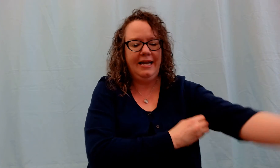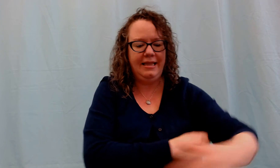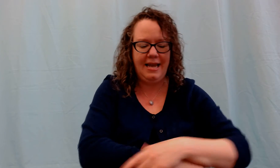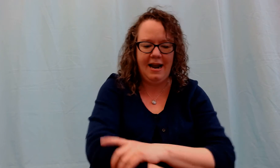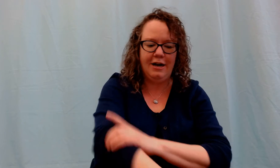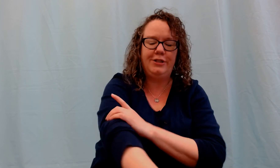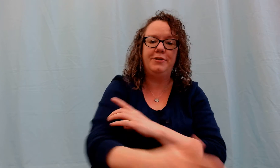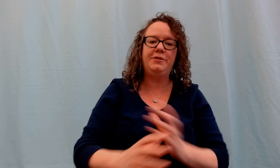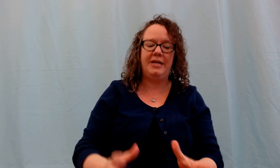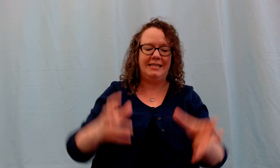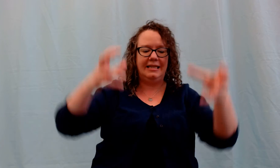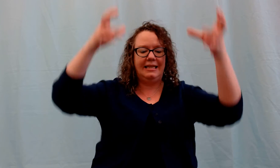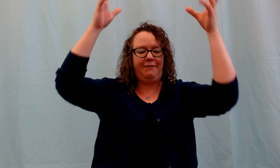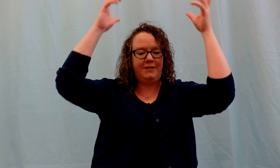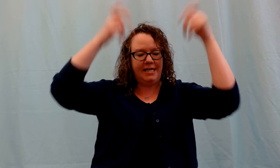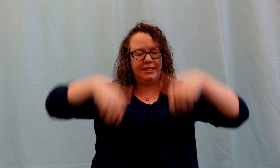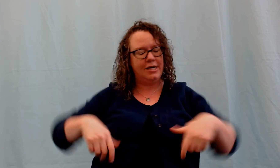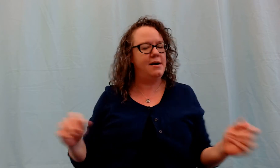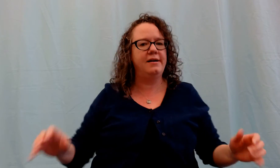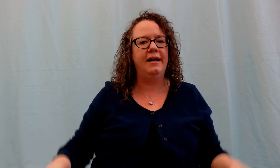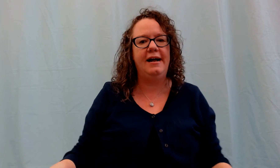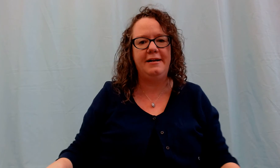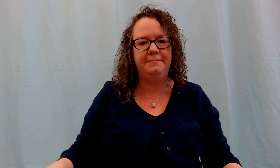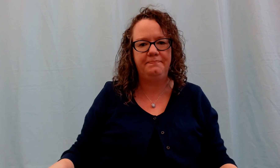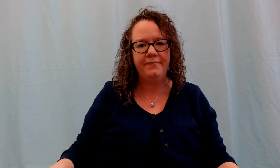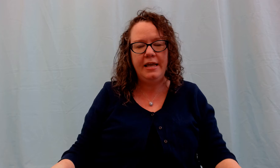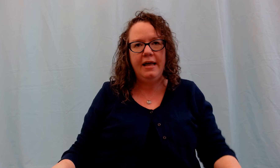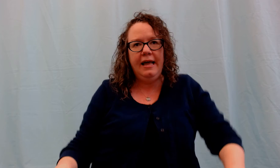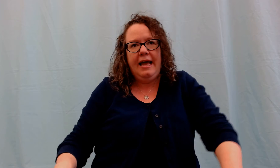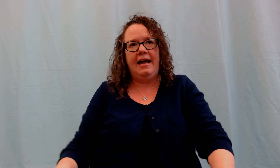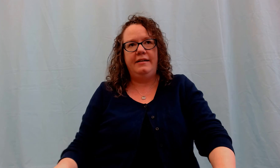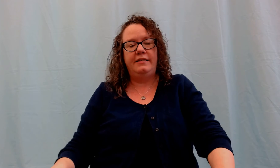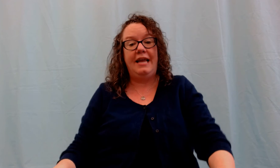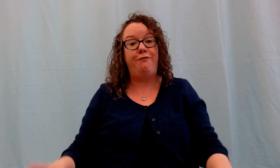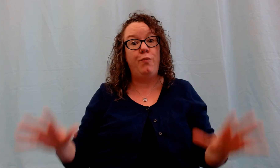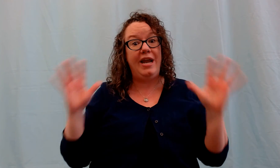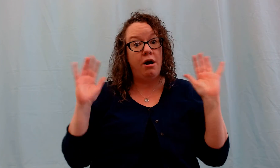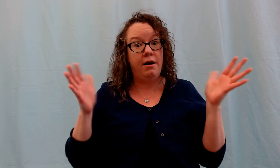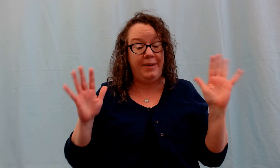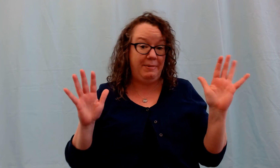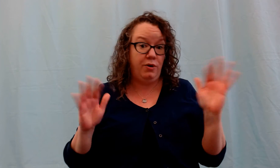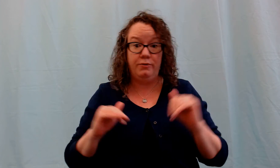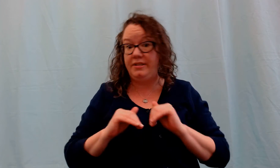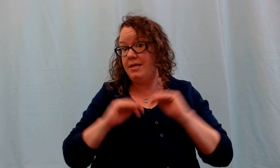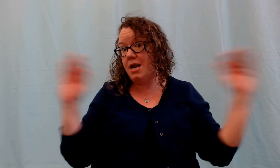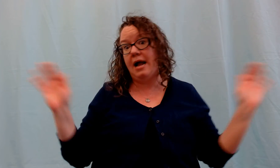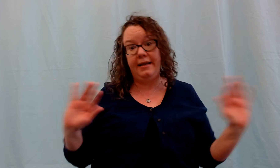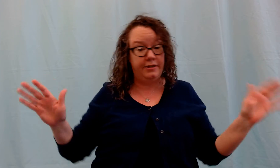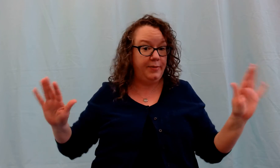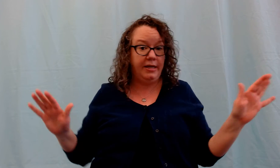in the air. So this one is a lifting song. And if we are a baby who's not into being in